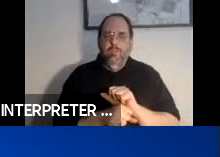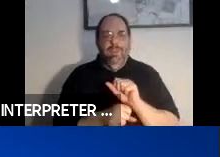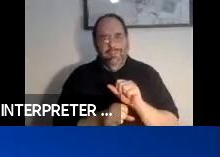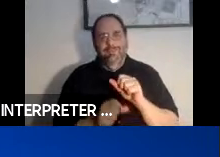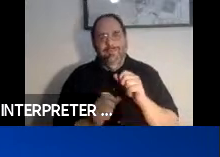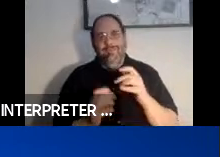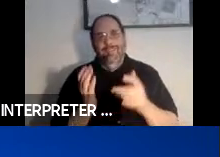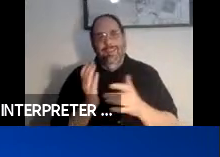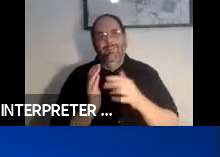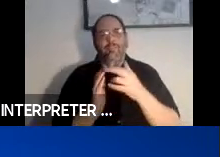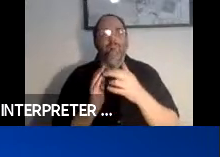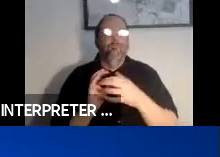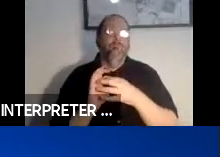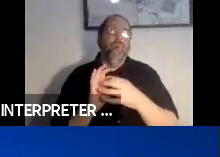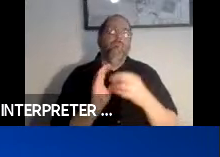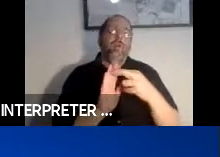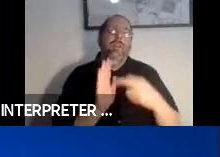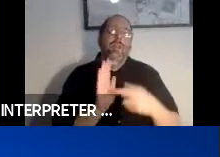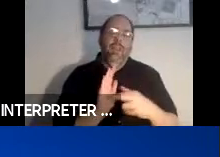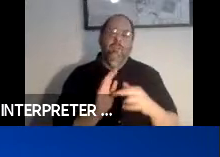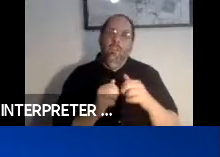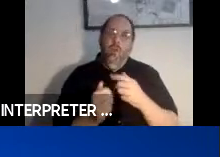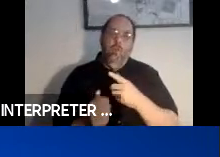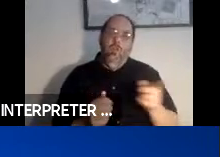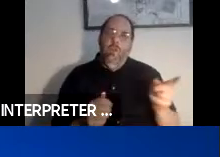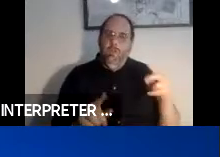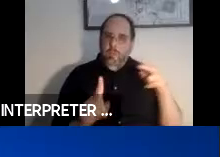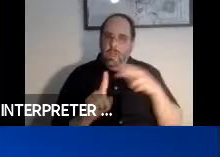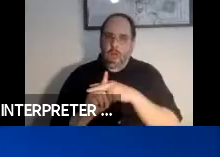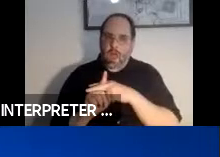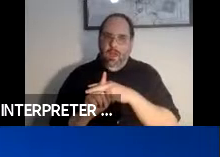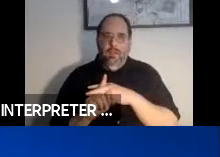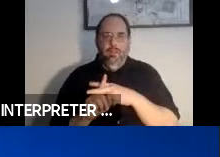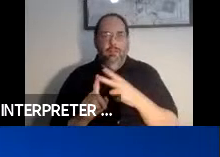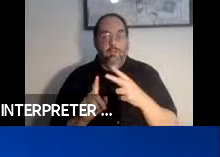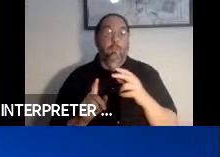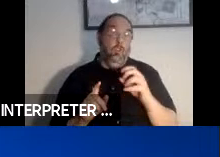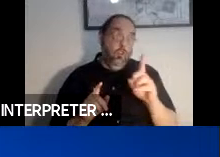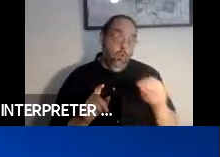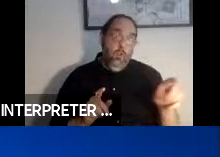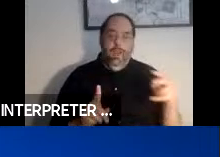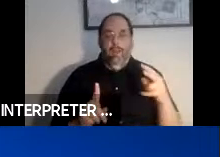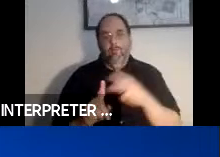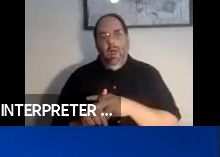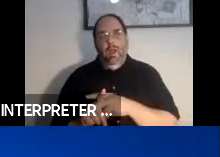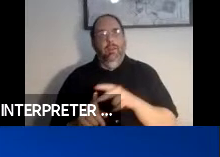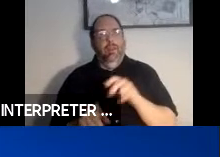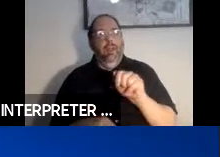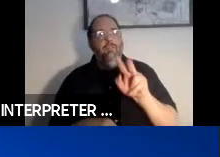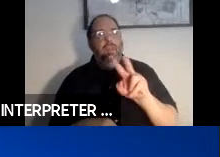Access Board promulgates. How would those apply or would they apply to autonomous vehicles? And as